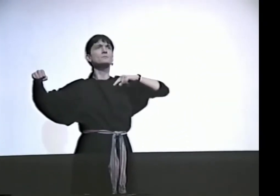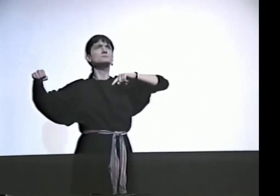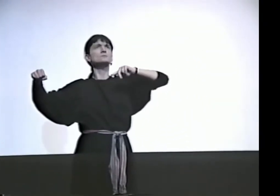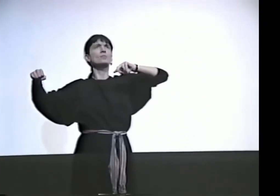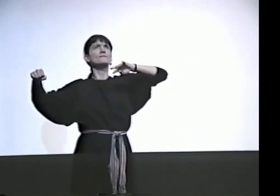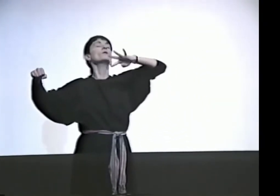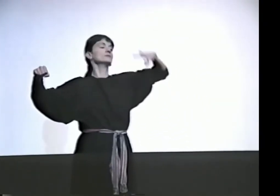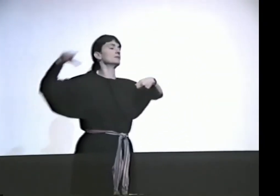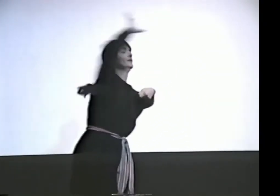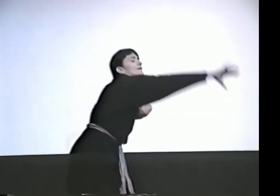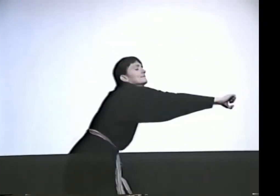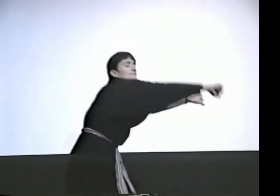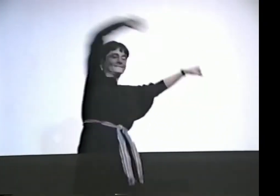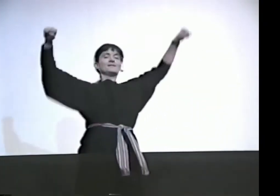WAS THAT 5? YEAH, YEAH, OK.